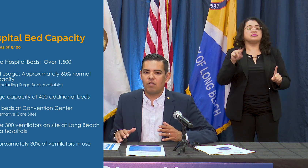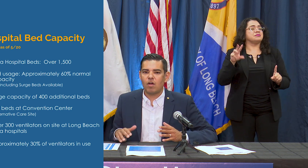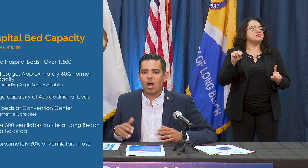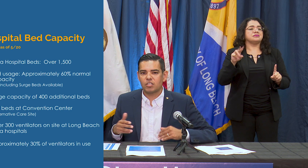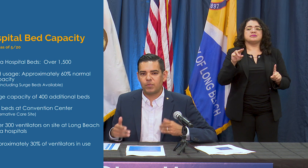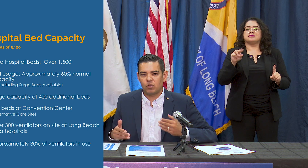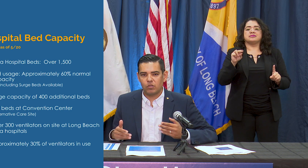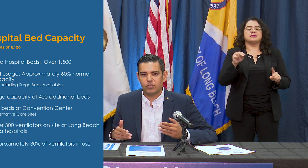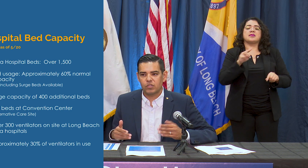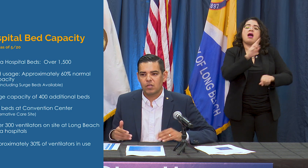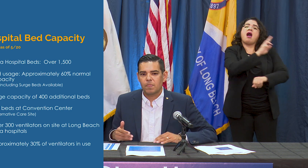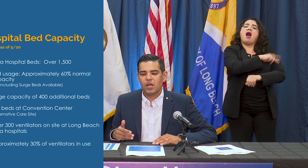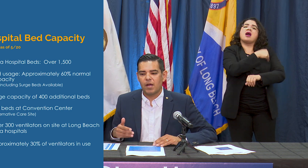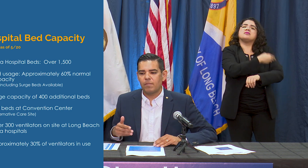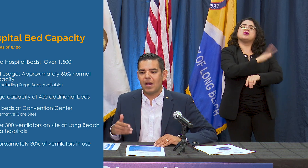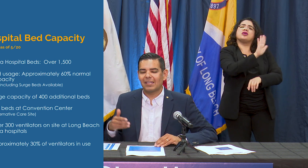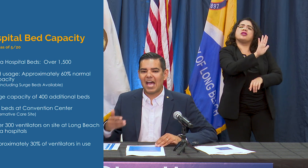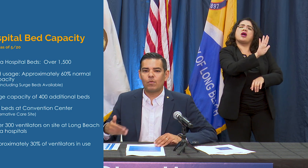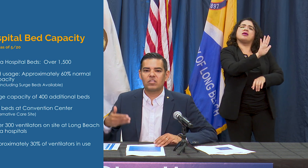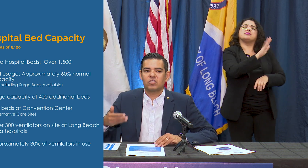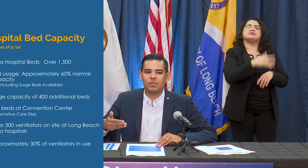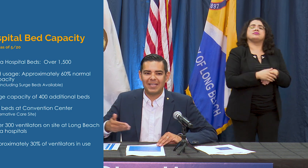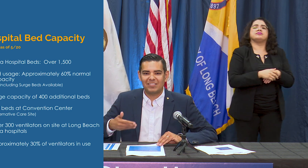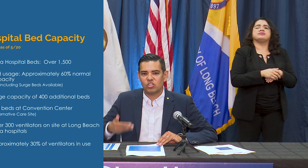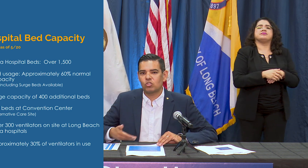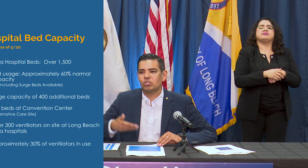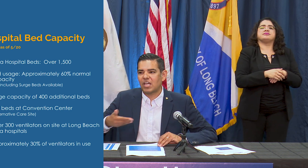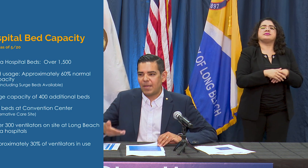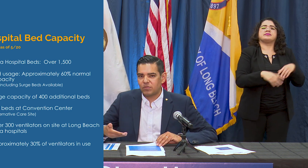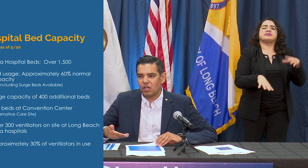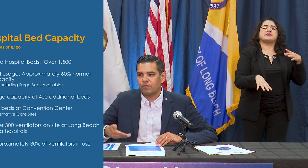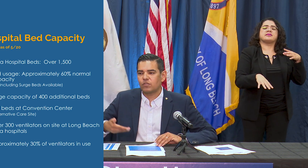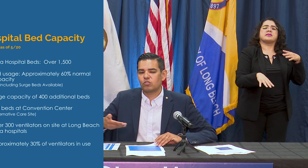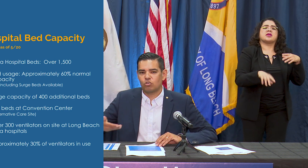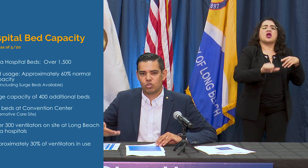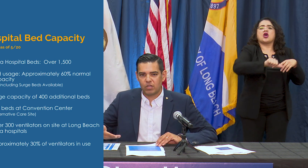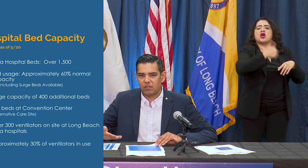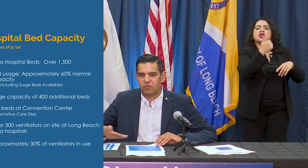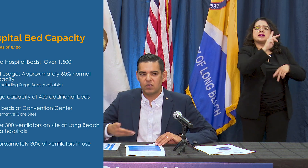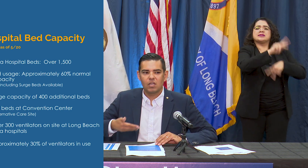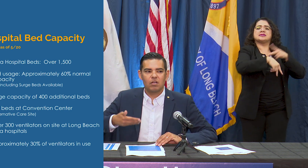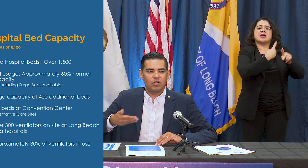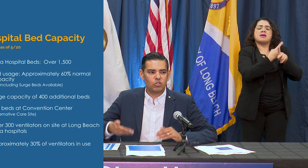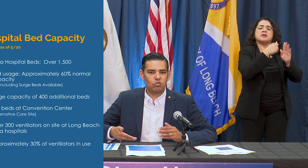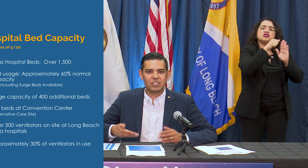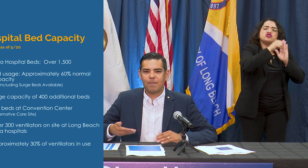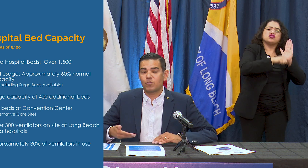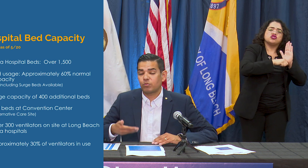hospitals allowing some additional types of surgeries, additional types of